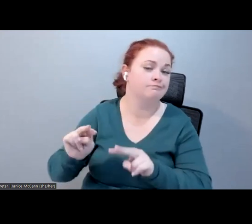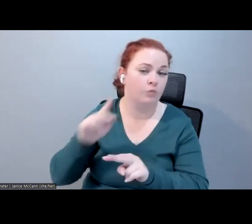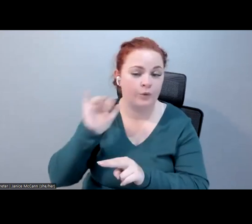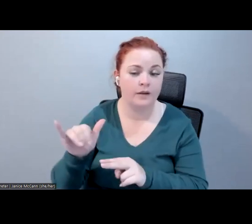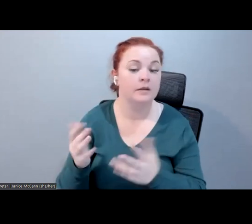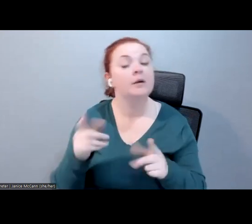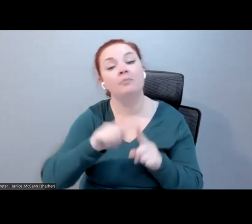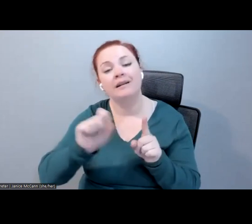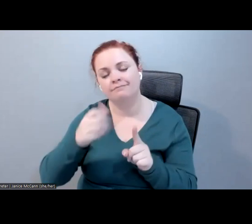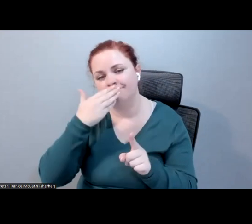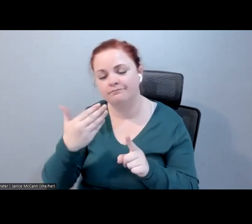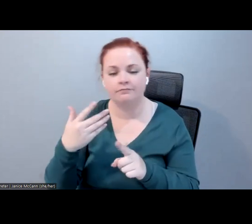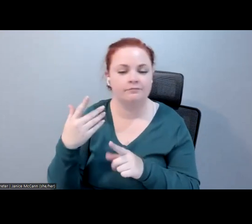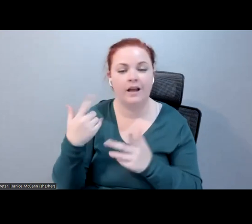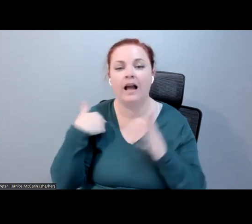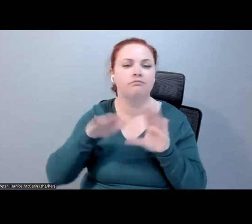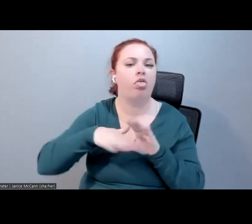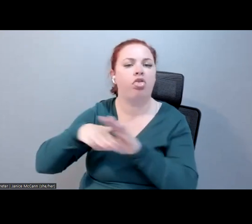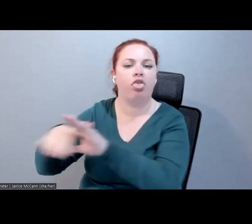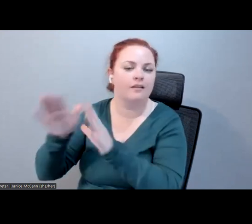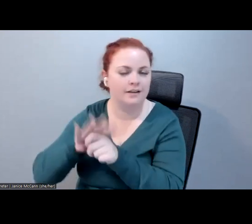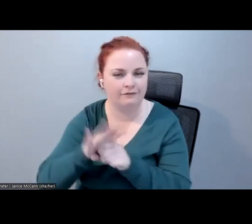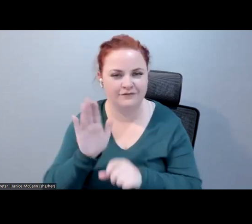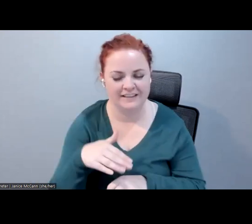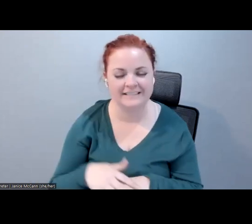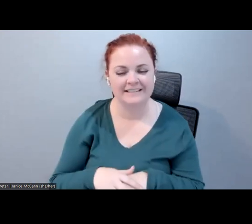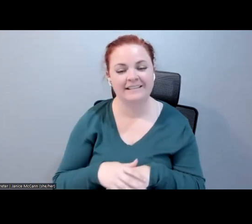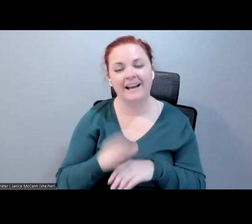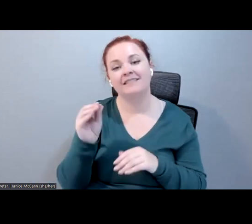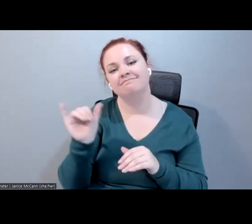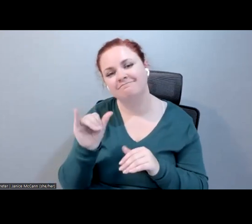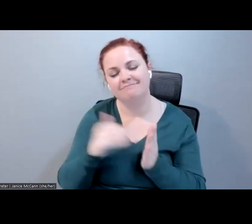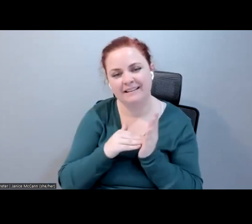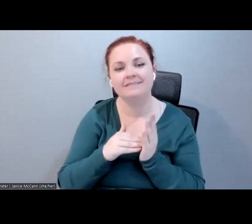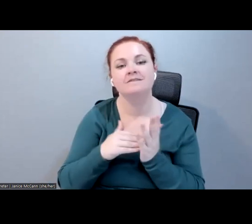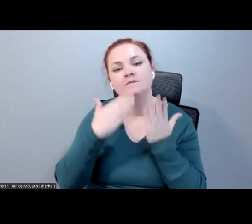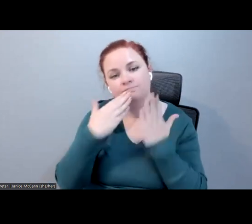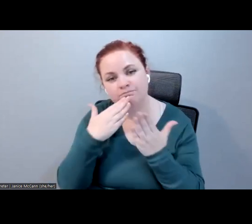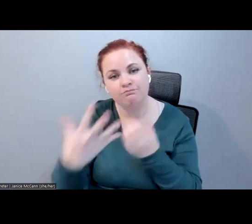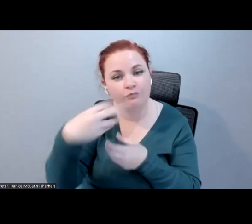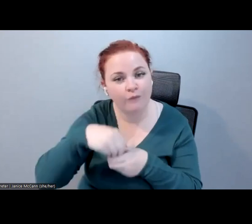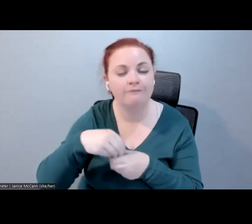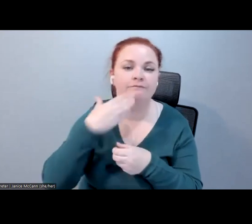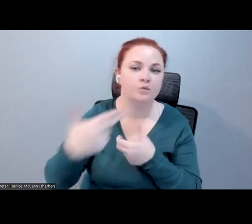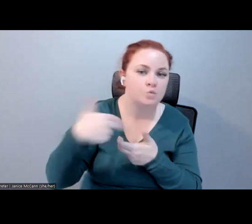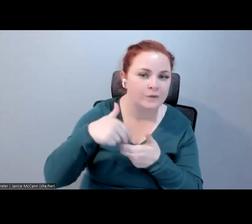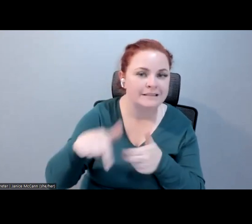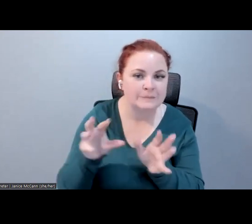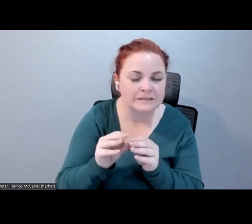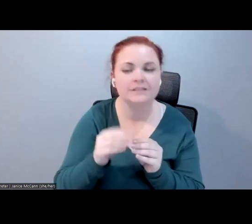Thank you. I have waffled enough. Thank you for being part of this. It is really exciting to hear and know that there are